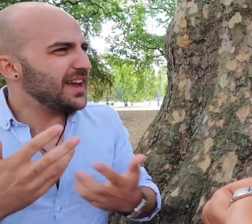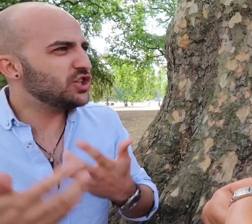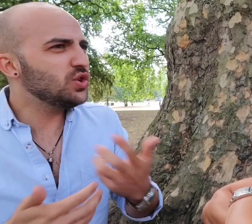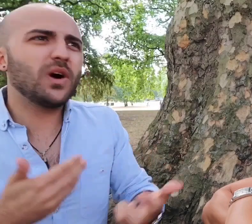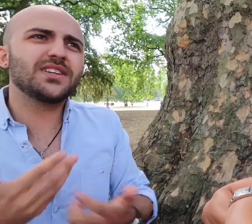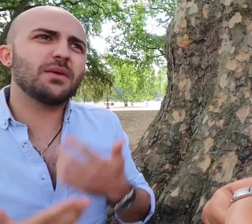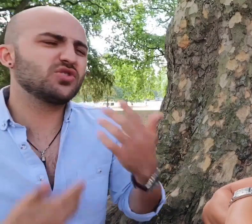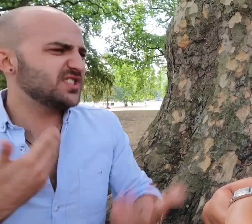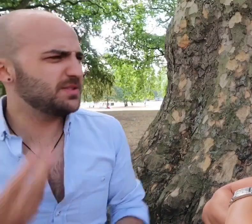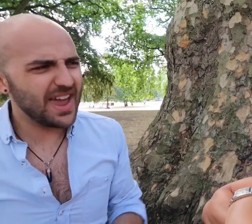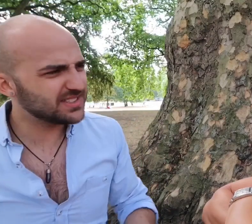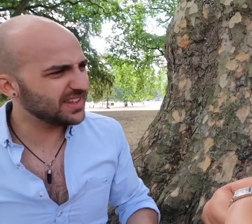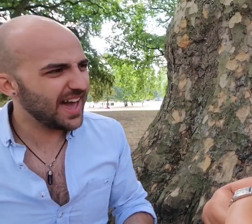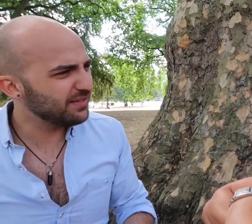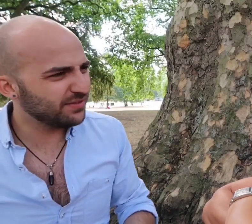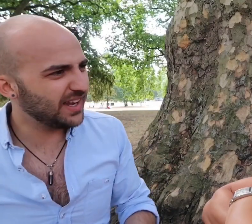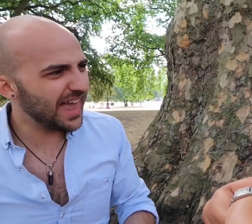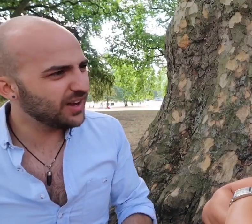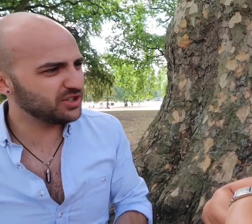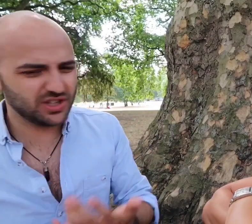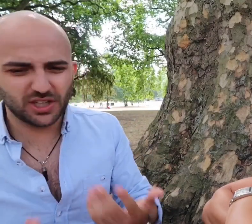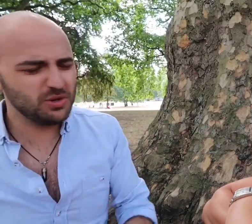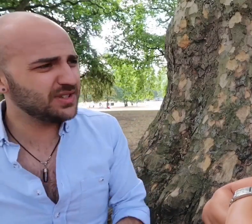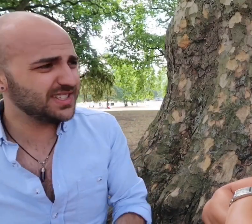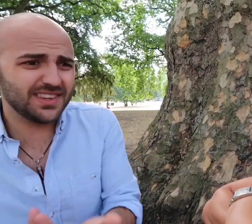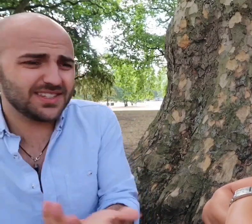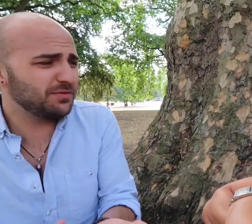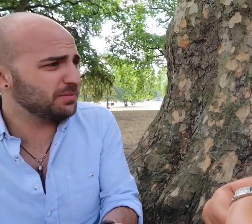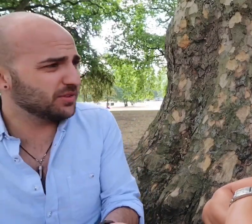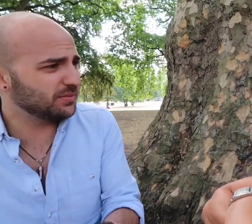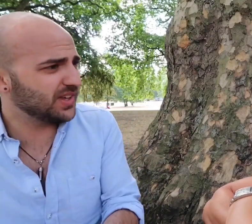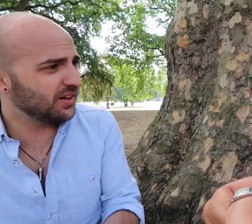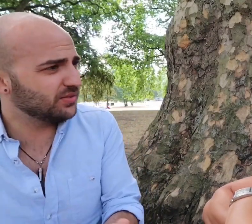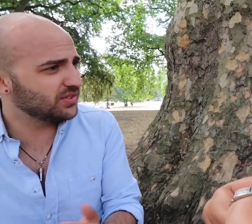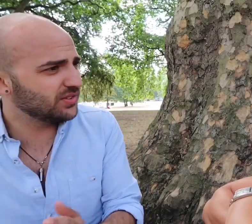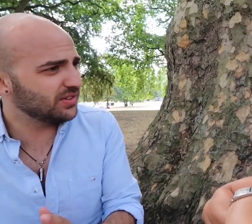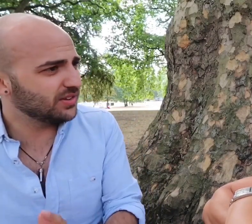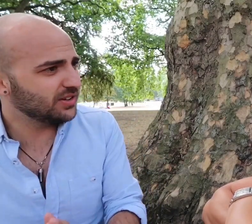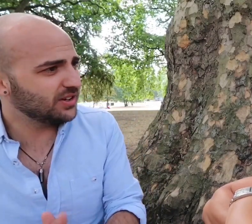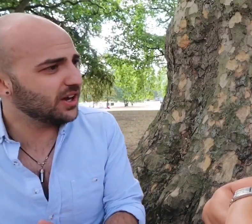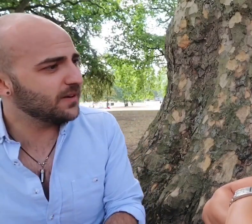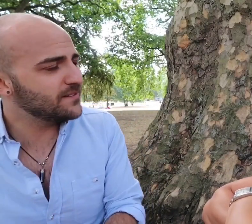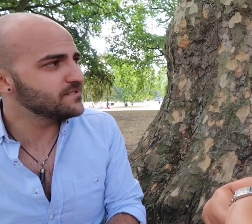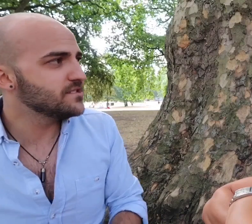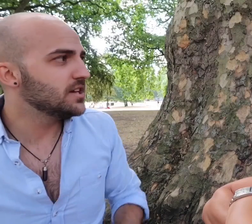makes you wonder how much respect they have for the language and the community and deaf people themselves